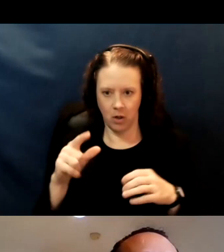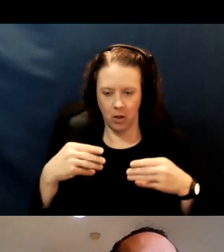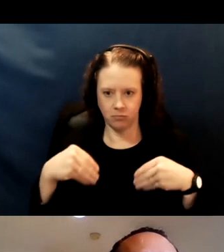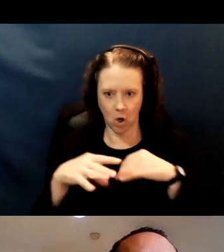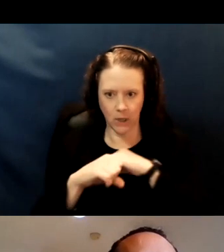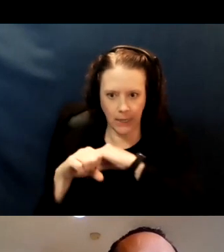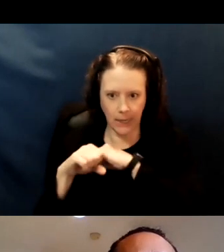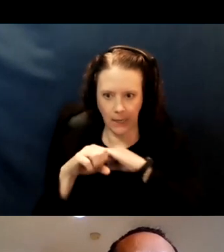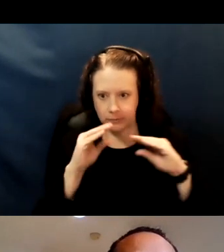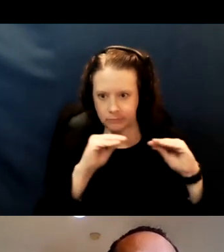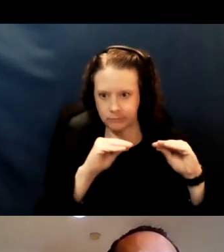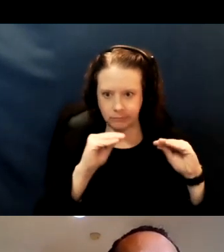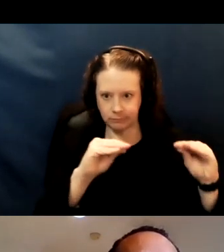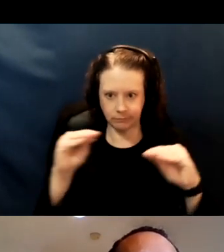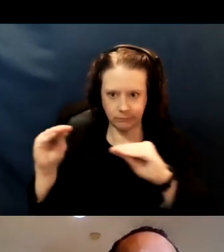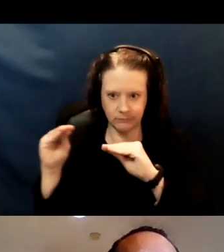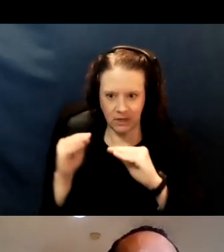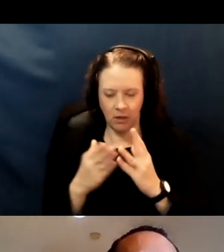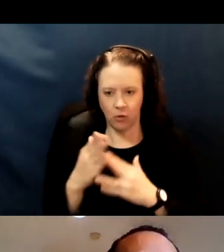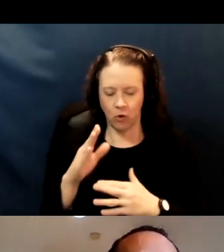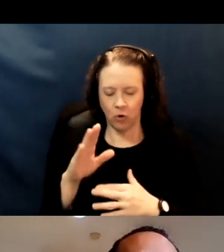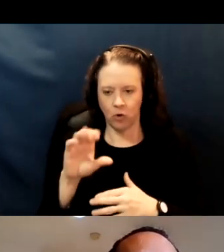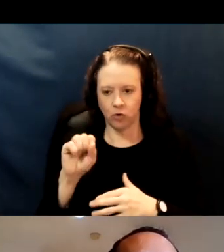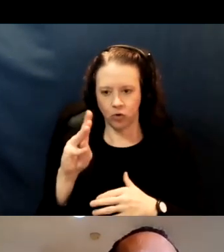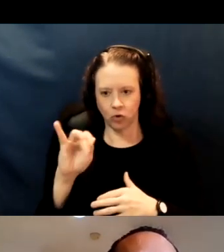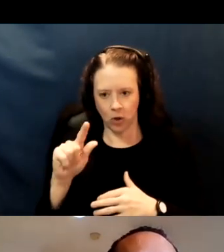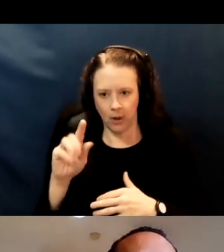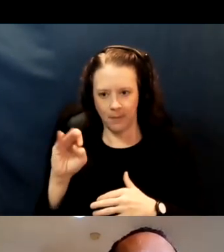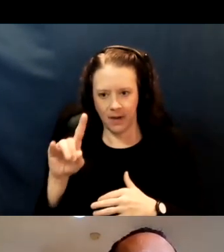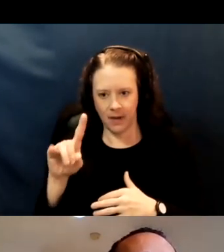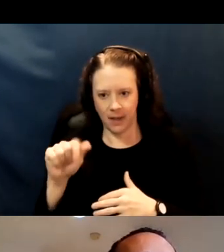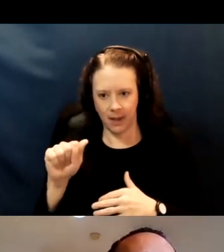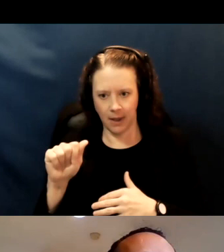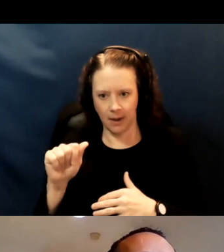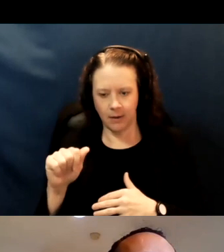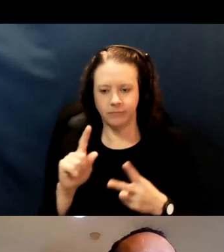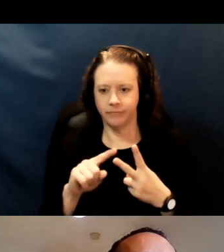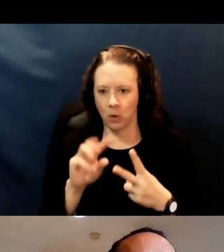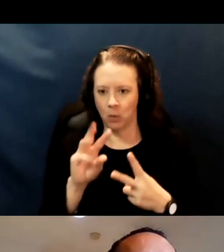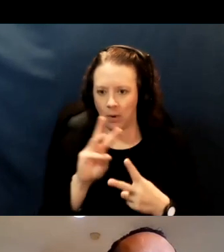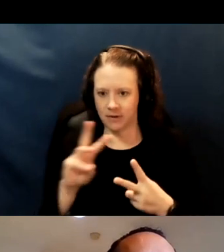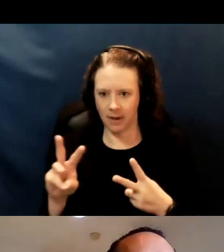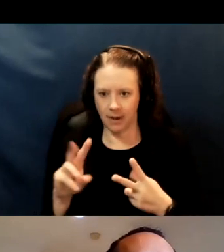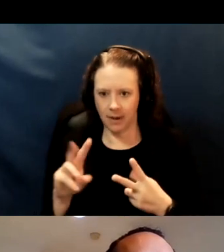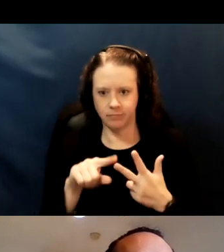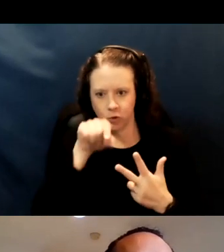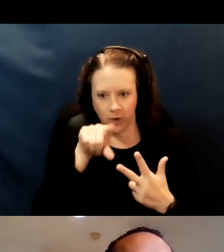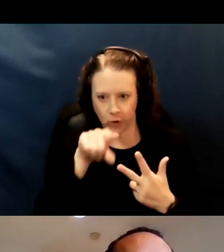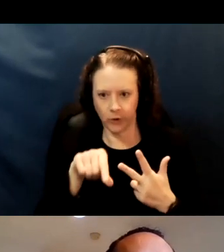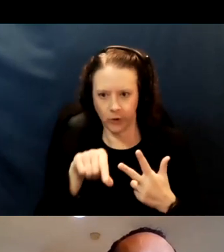that is marketing through social media, through our website, through Twitter and Nextdoor and other apps like that.